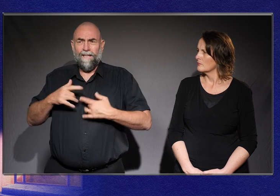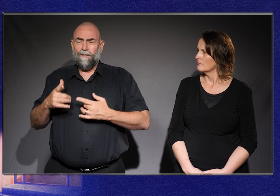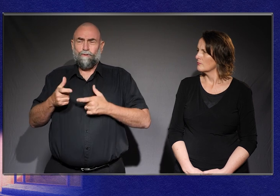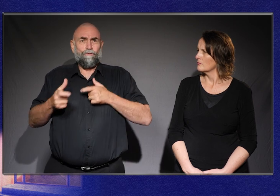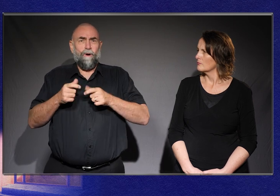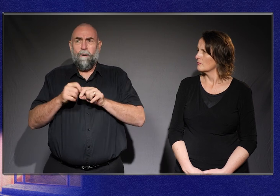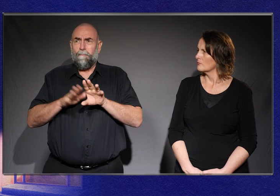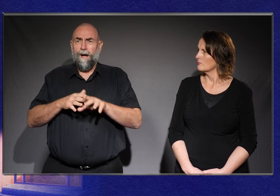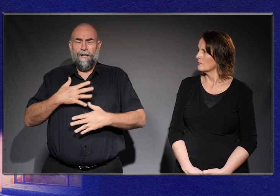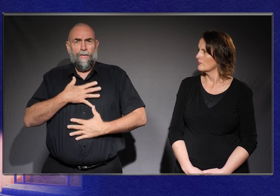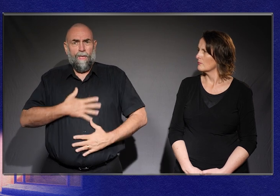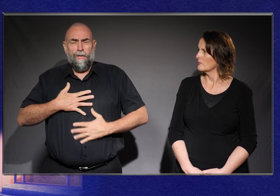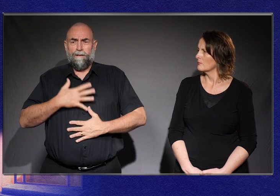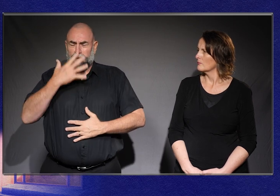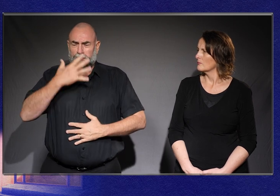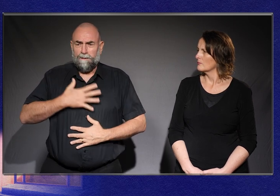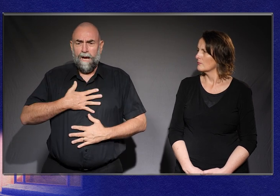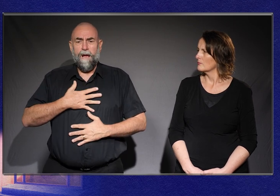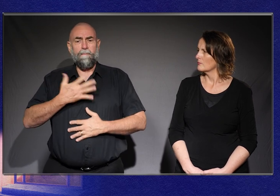Lorna Hallahan has mulled over this idea.